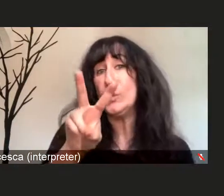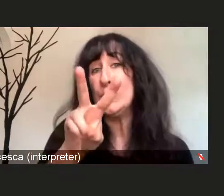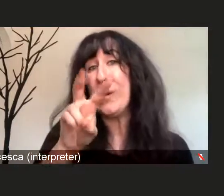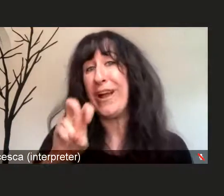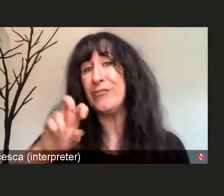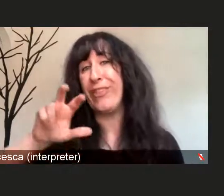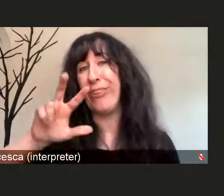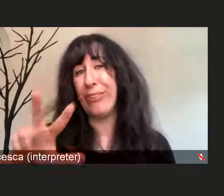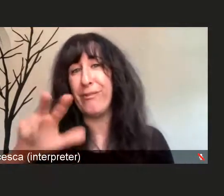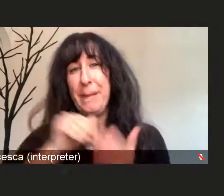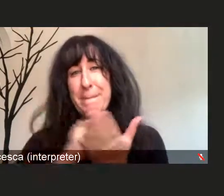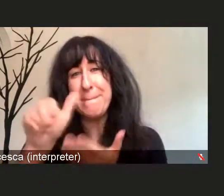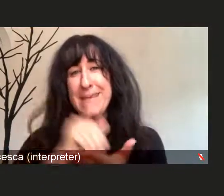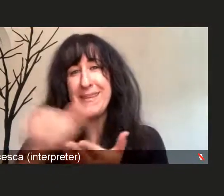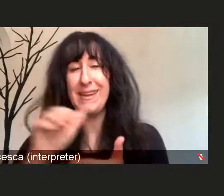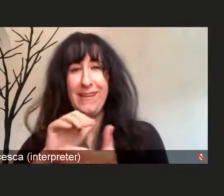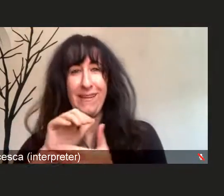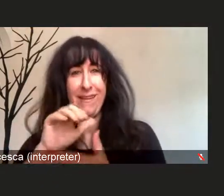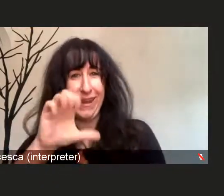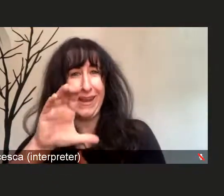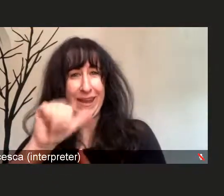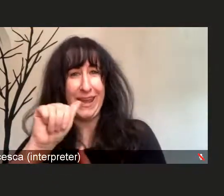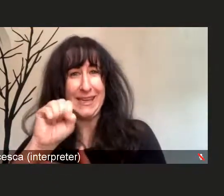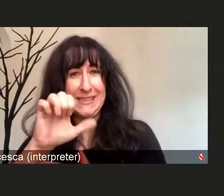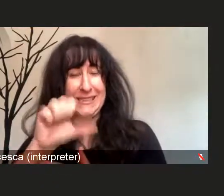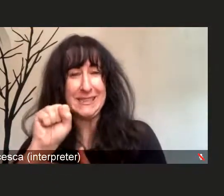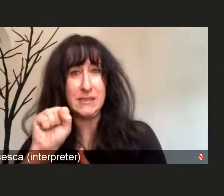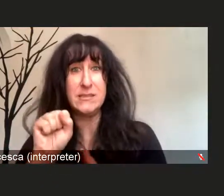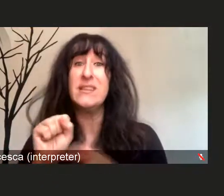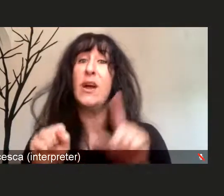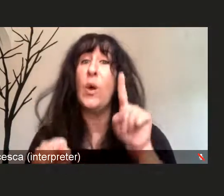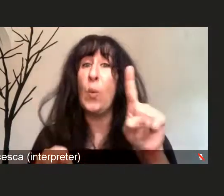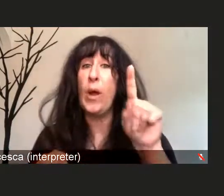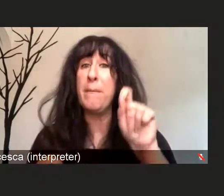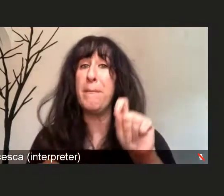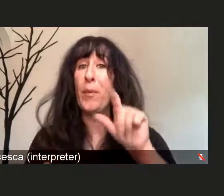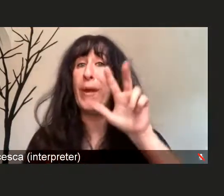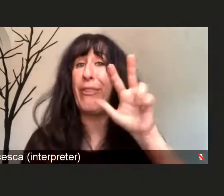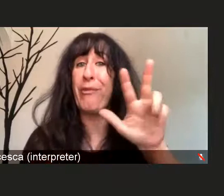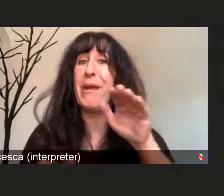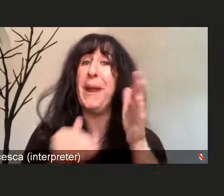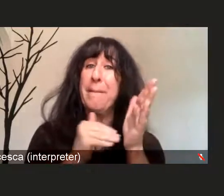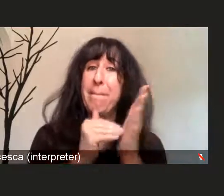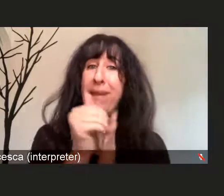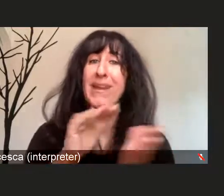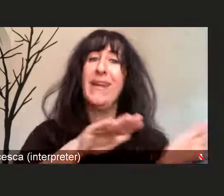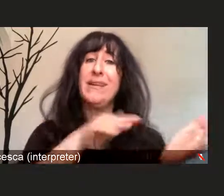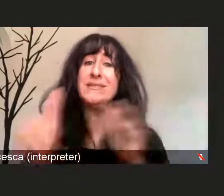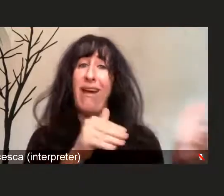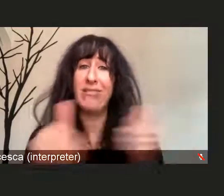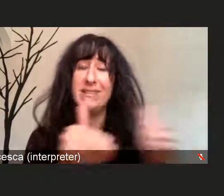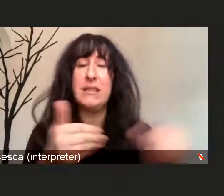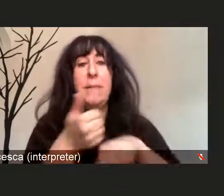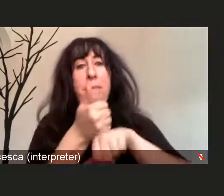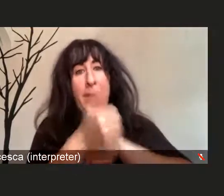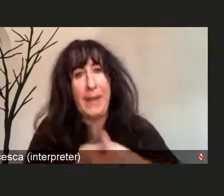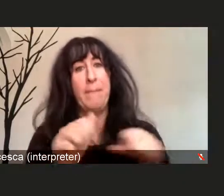there have been 4.3 million deaths in the world because of COVID-19 in the us.